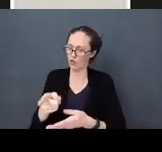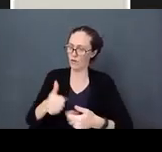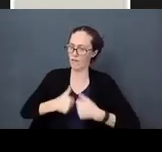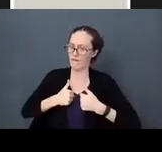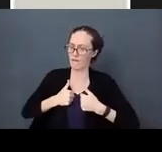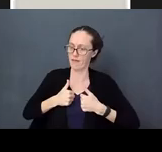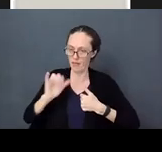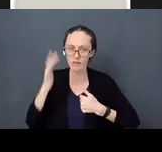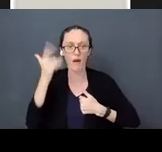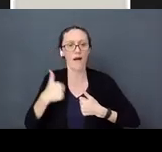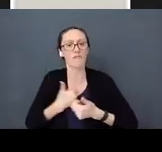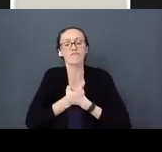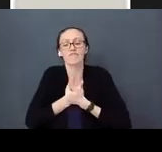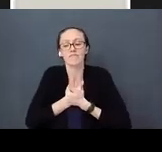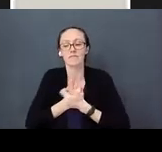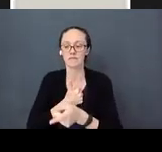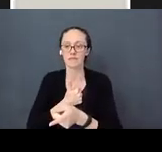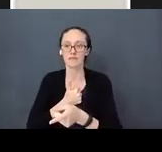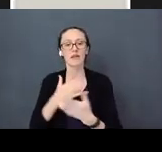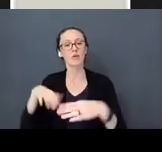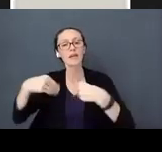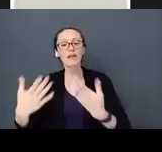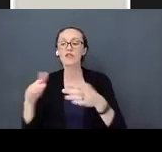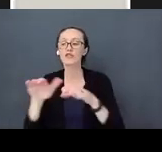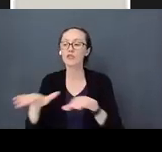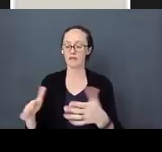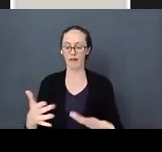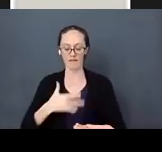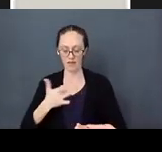That’s what love is: it gives children the sense of self-worth which then leads to